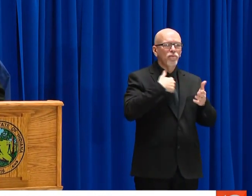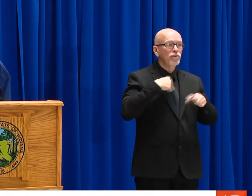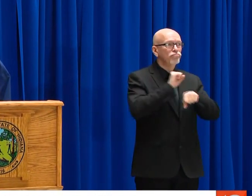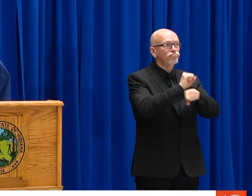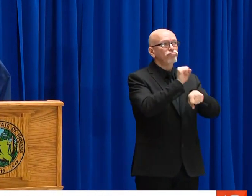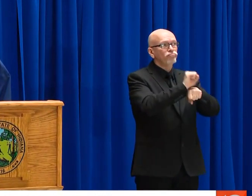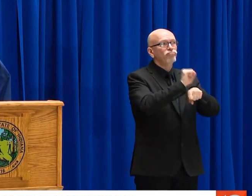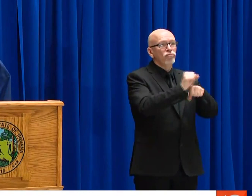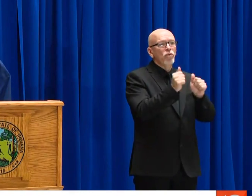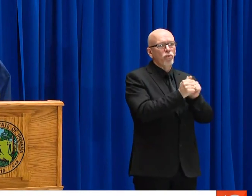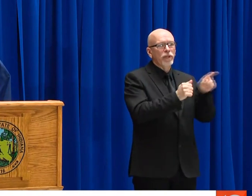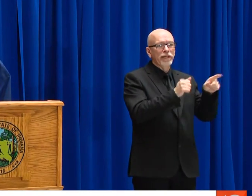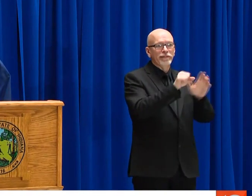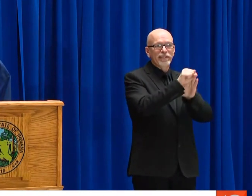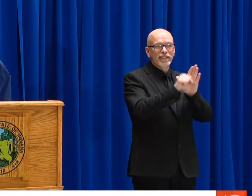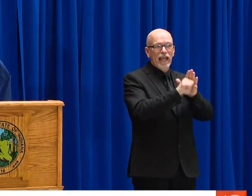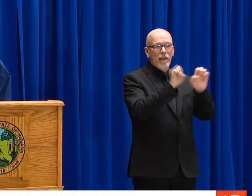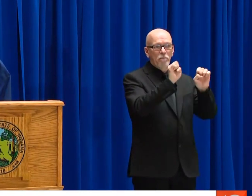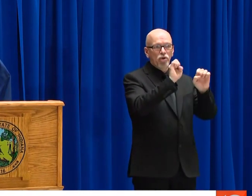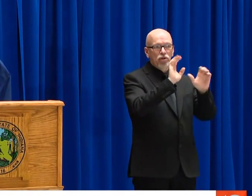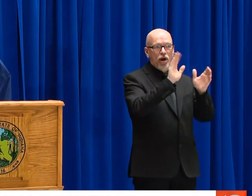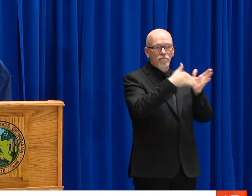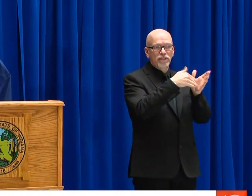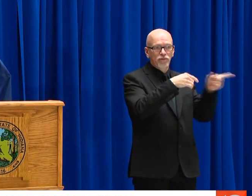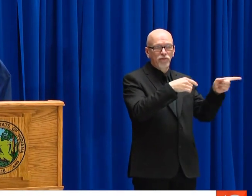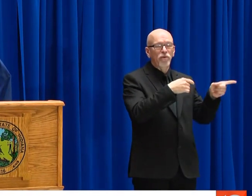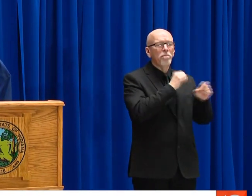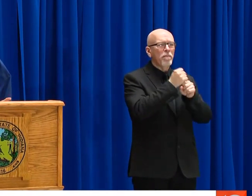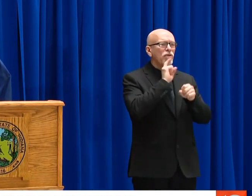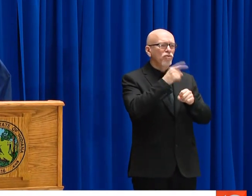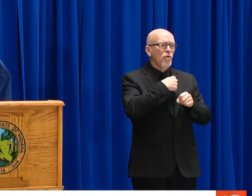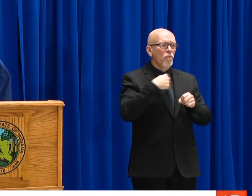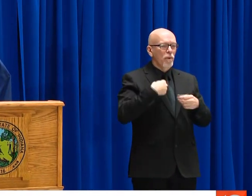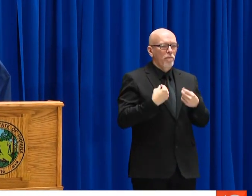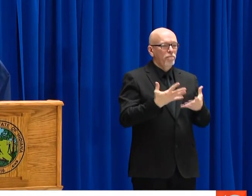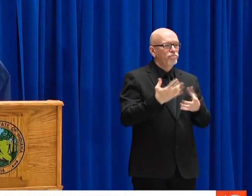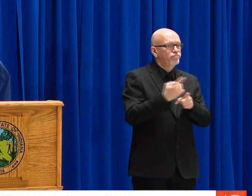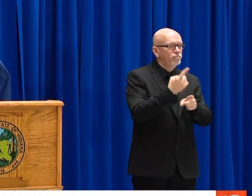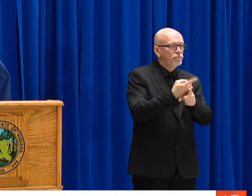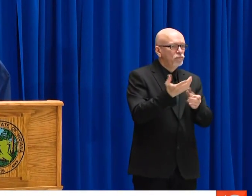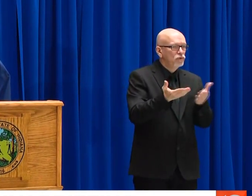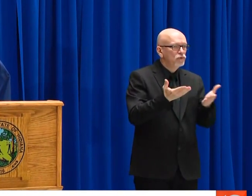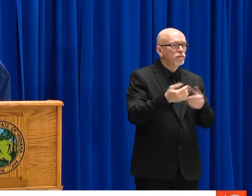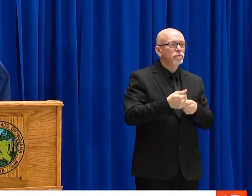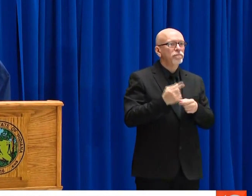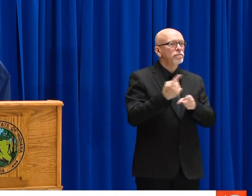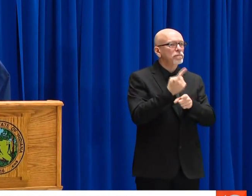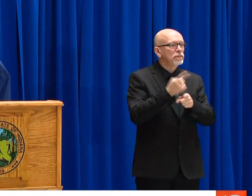OPERATION STOOD UP TO A LEVEL 1 STATUS IN CONJUNCTION WITH THE STATE EMERGENCY OPERATIONS CENTER. WE'VE BEEN WORKING TIRELESSLY WITH THE STATE EMERGENCY